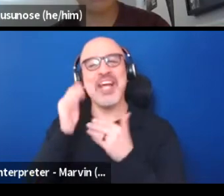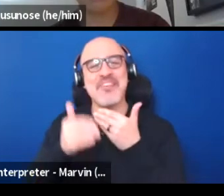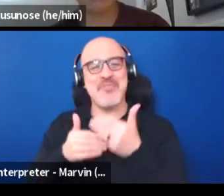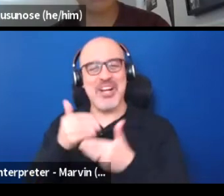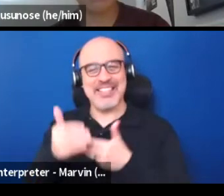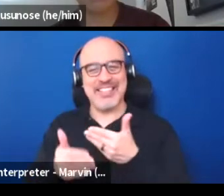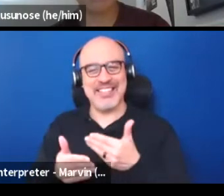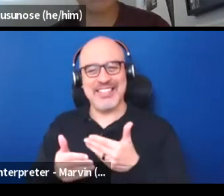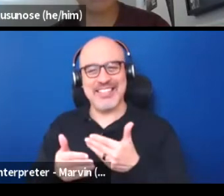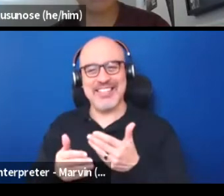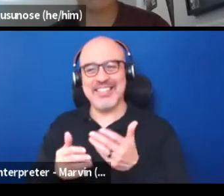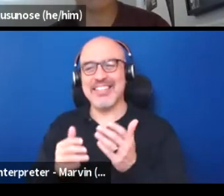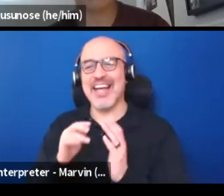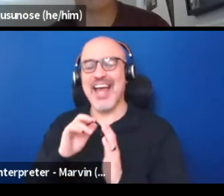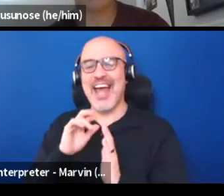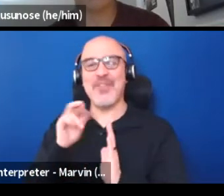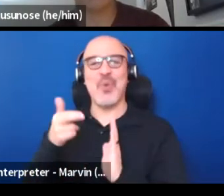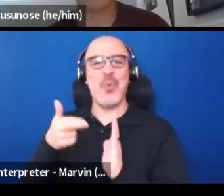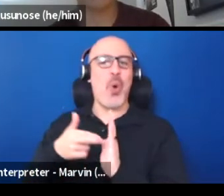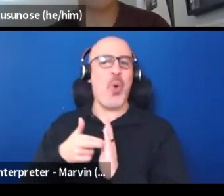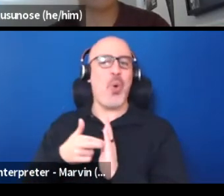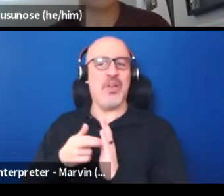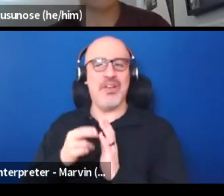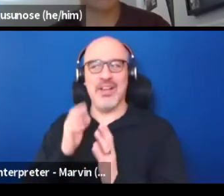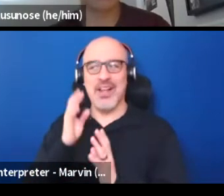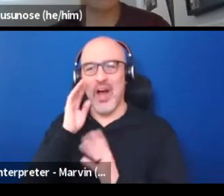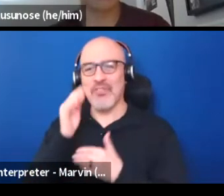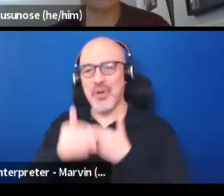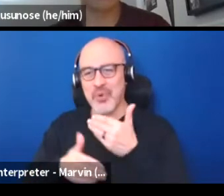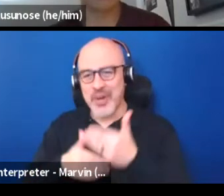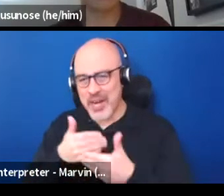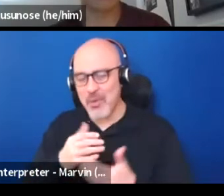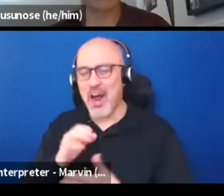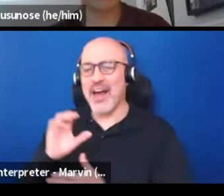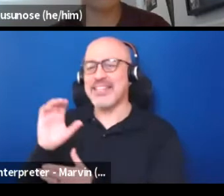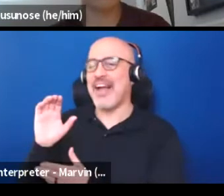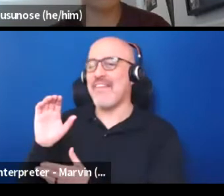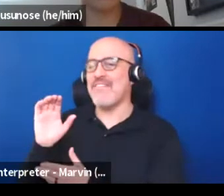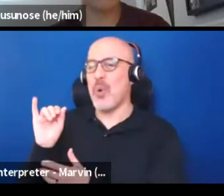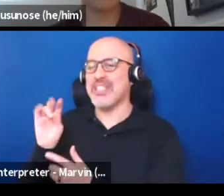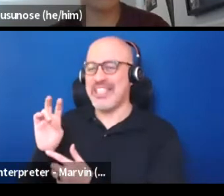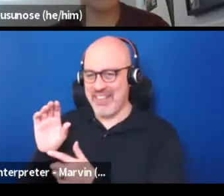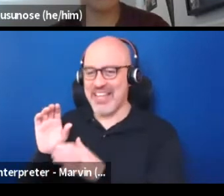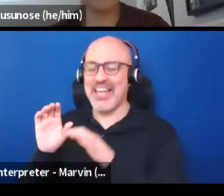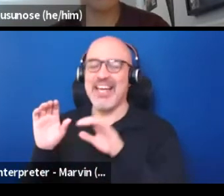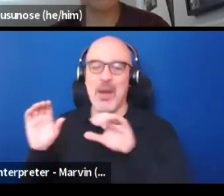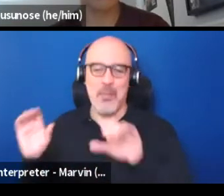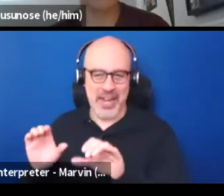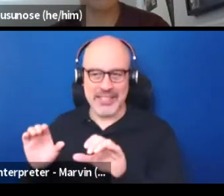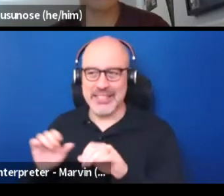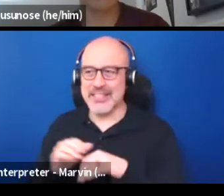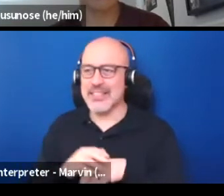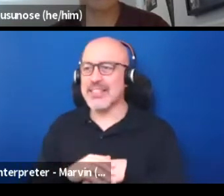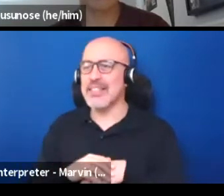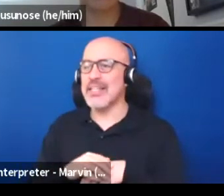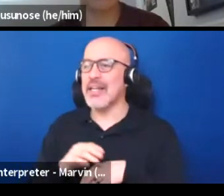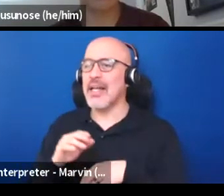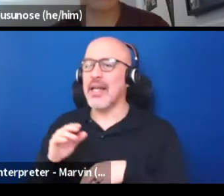and the role of creative process and civic practice. And Kathy, I've known a number of folks who've done